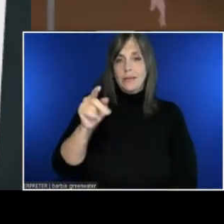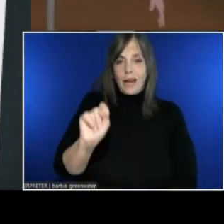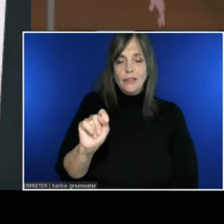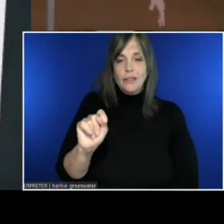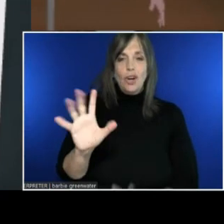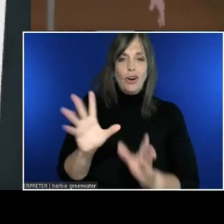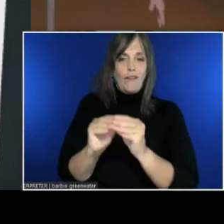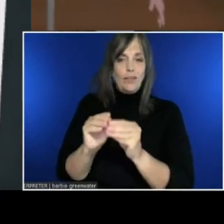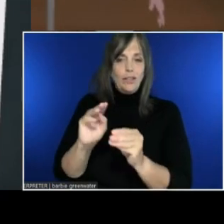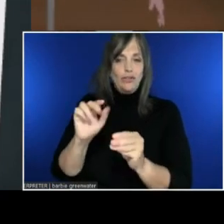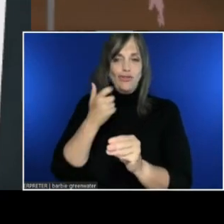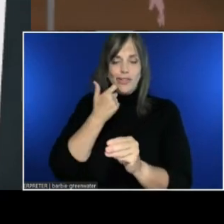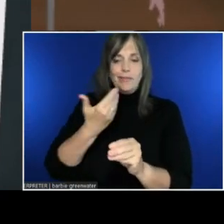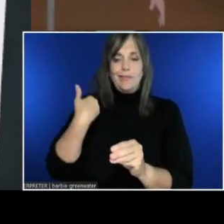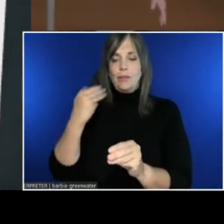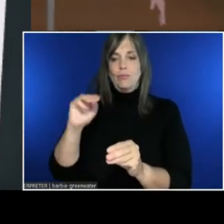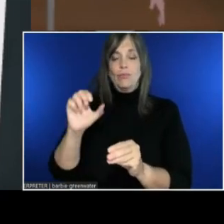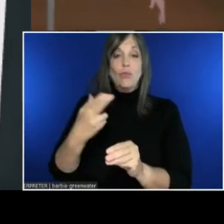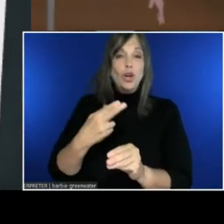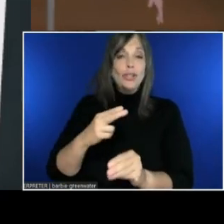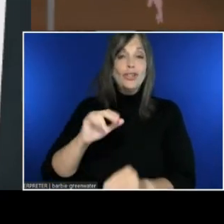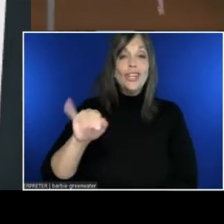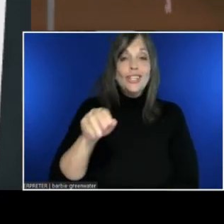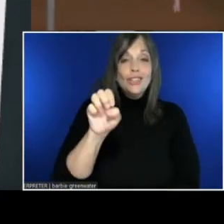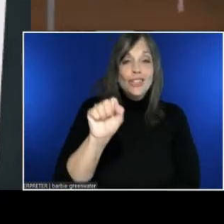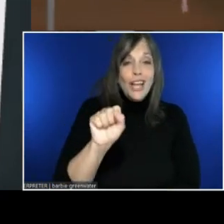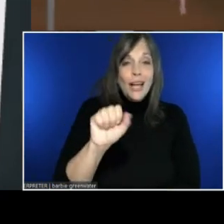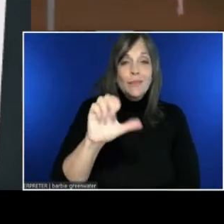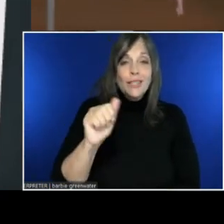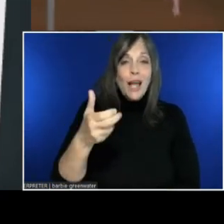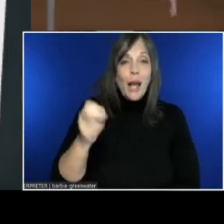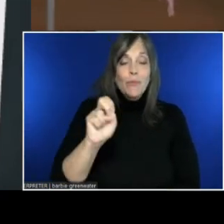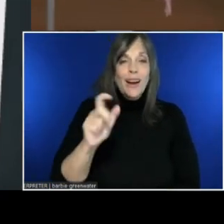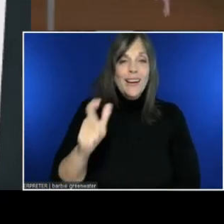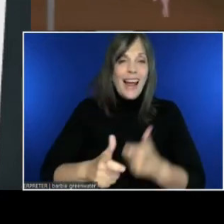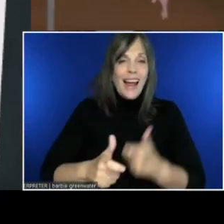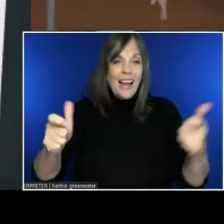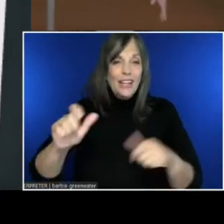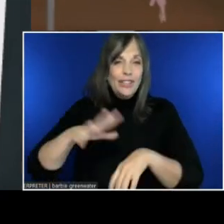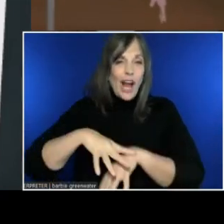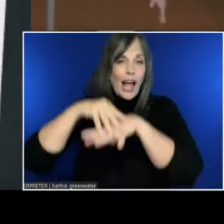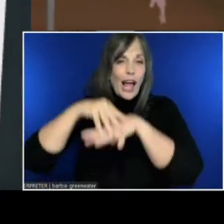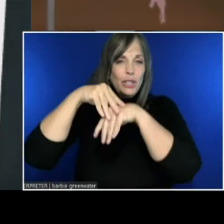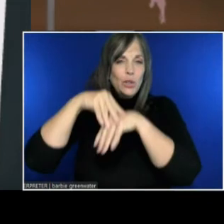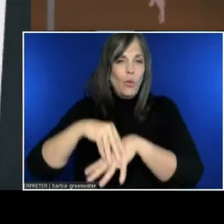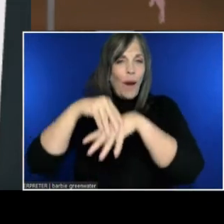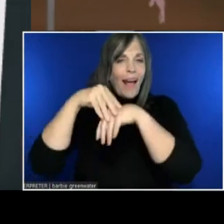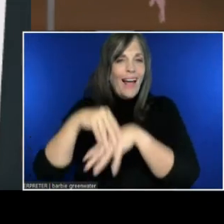of James Cameron along with a giant squid. You can find videos of that on the internet.